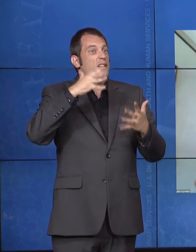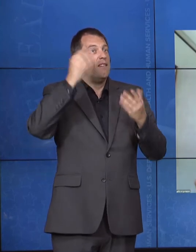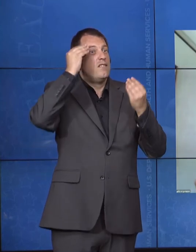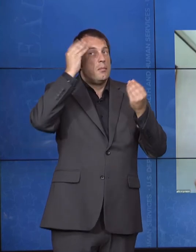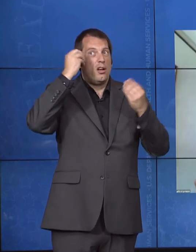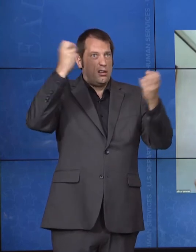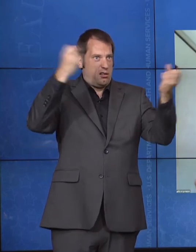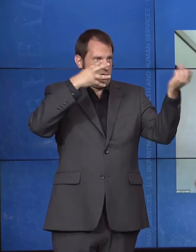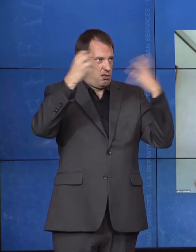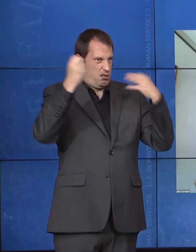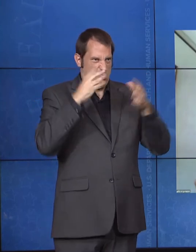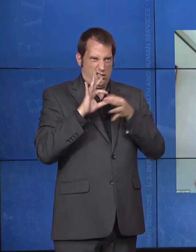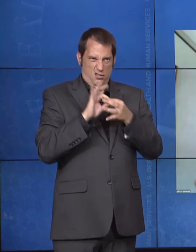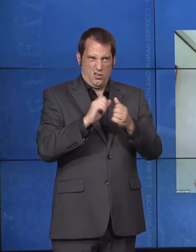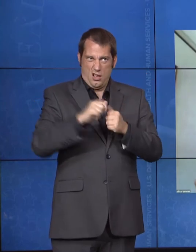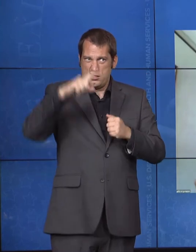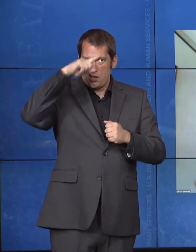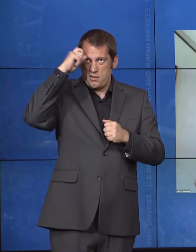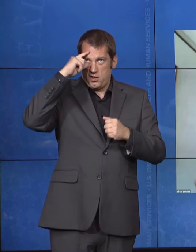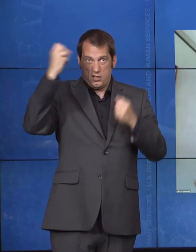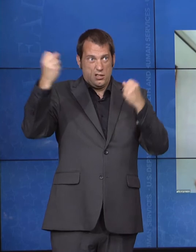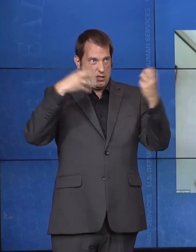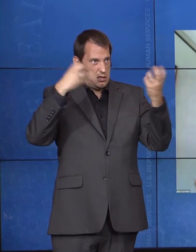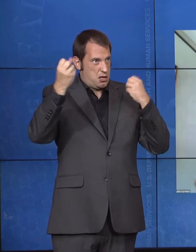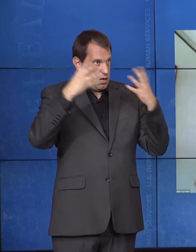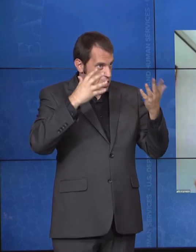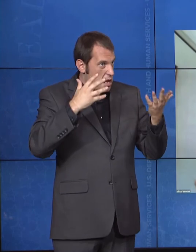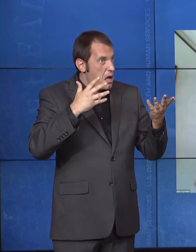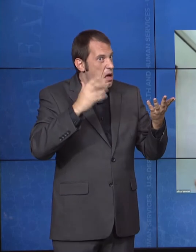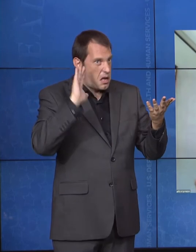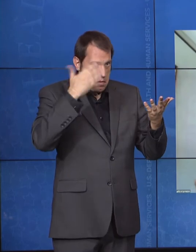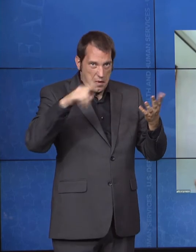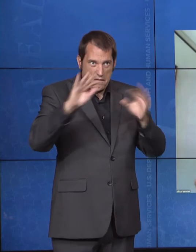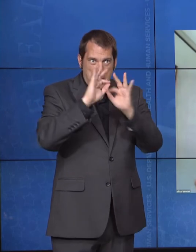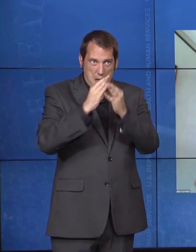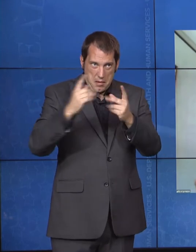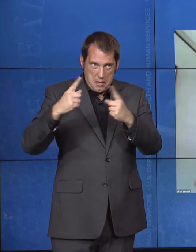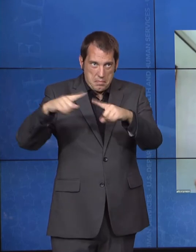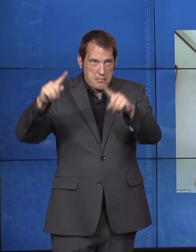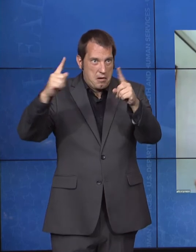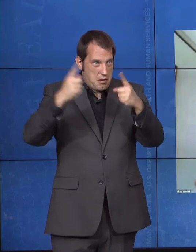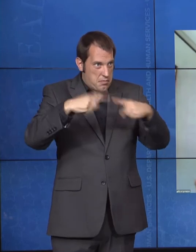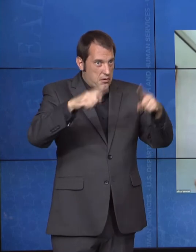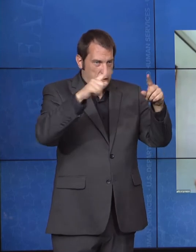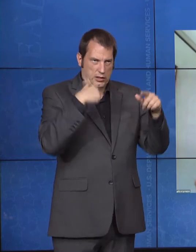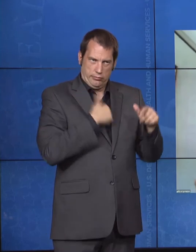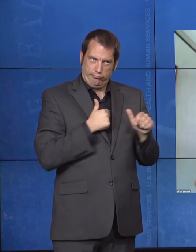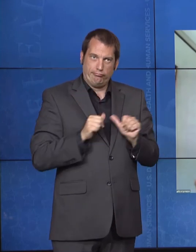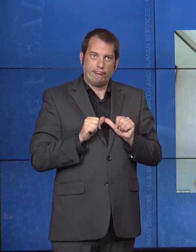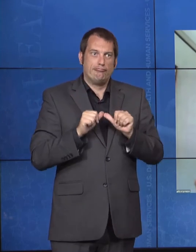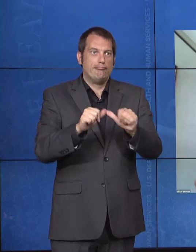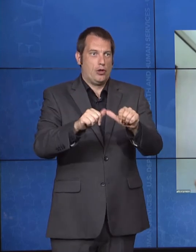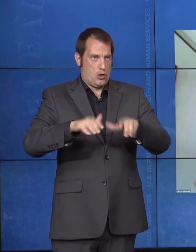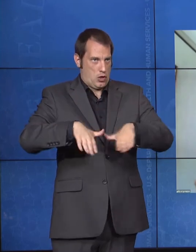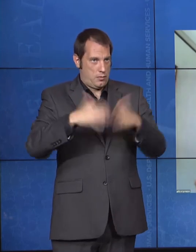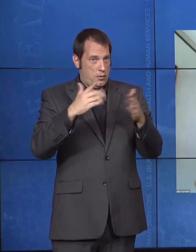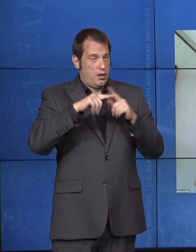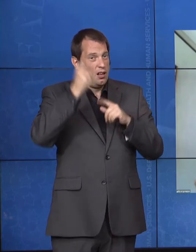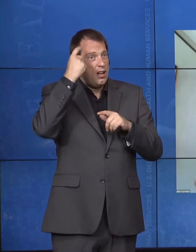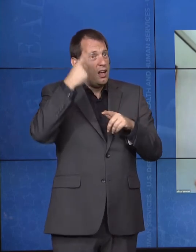well because we stayed open and just did things differently, more innovative, and we just continue to work with those children.